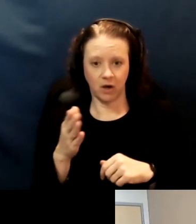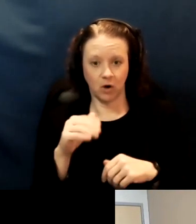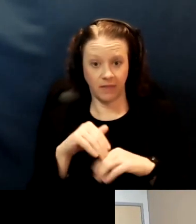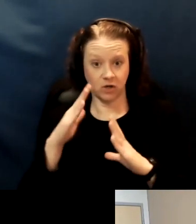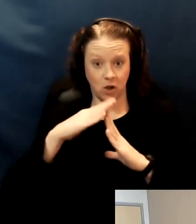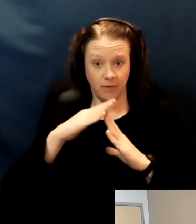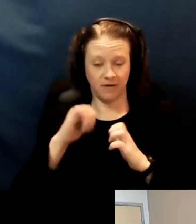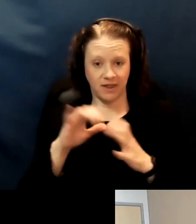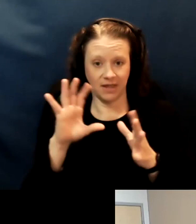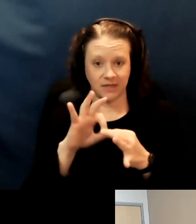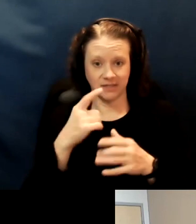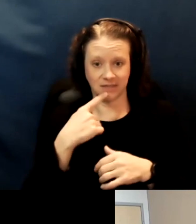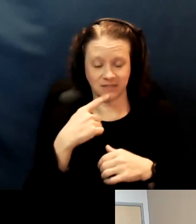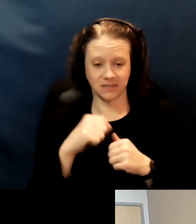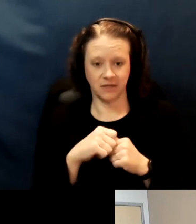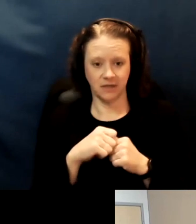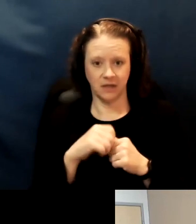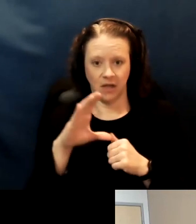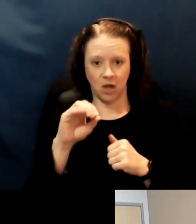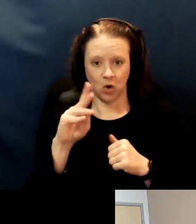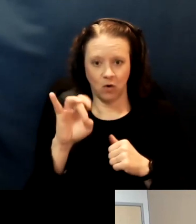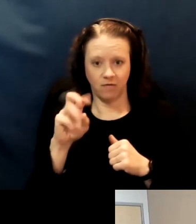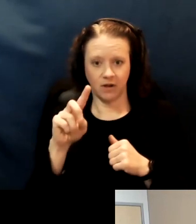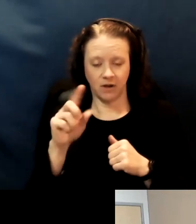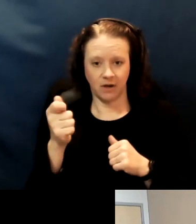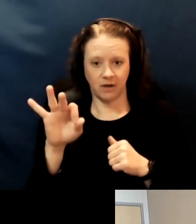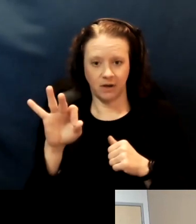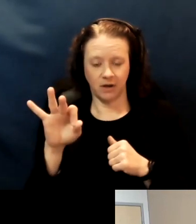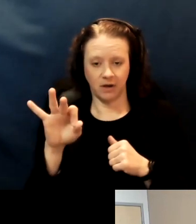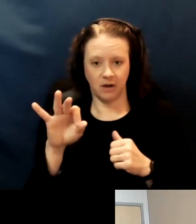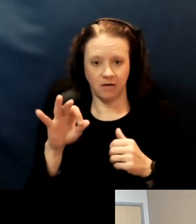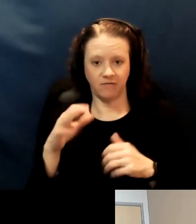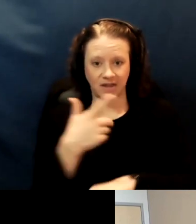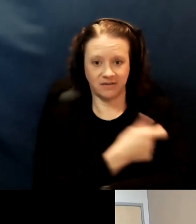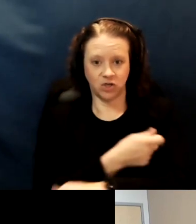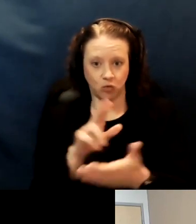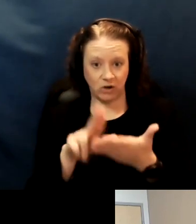there's a link that says COVID-19 vaccination registration. So I'll put that into the chat real quick.